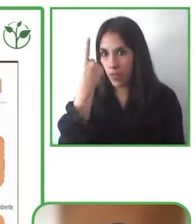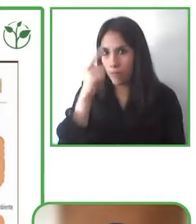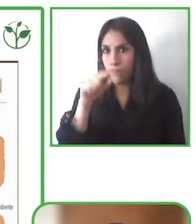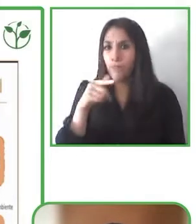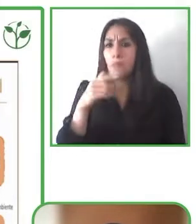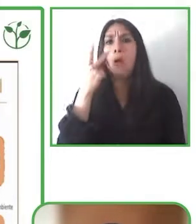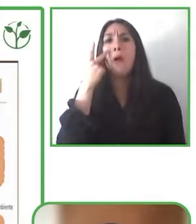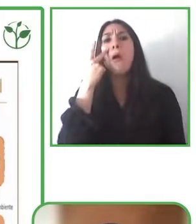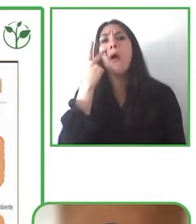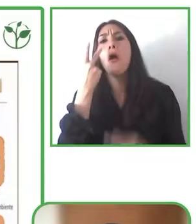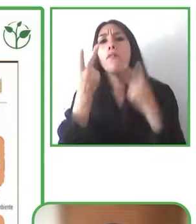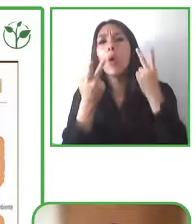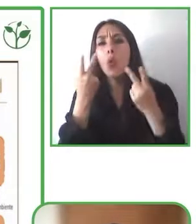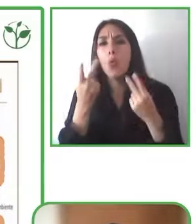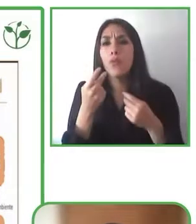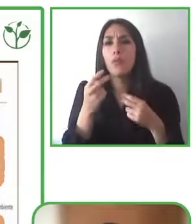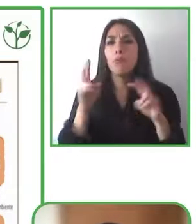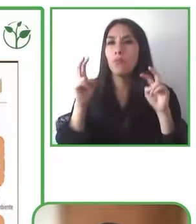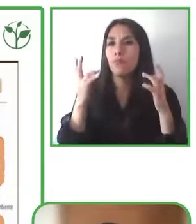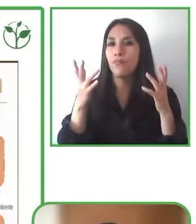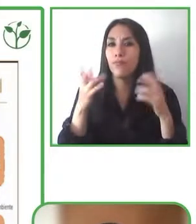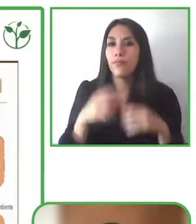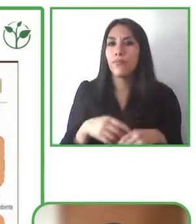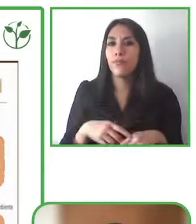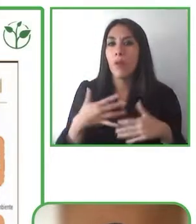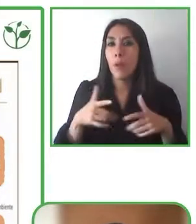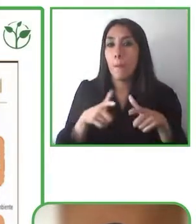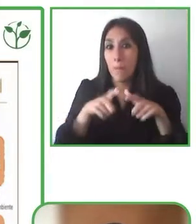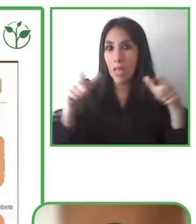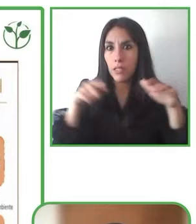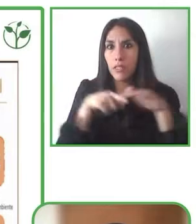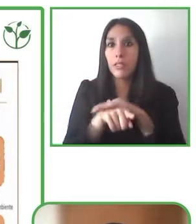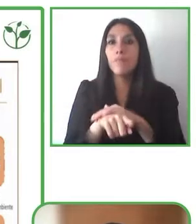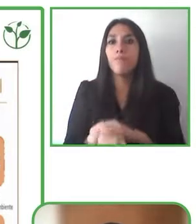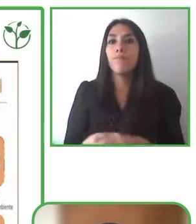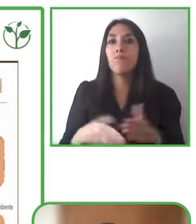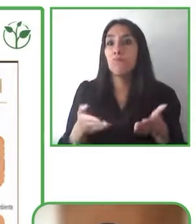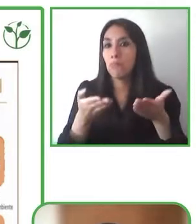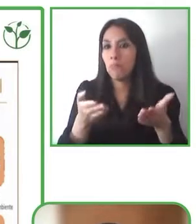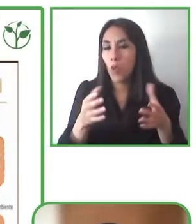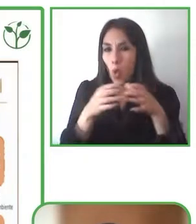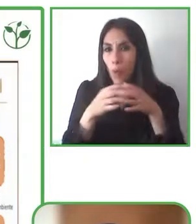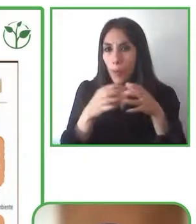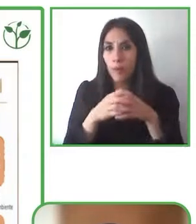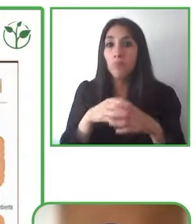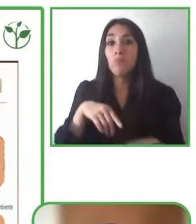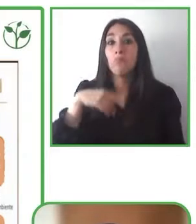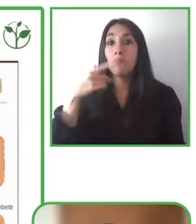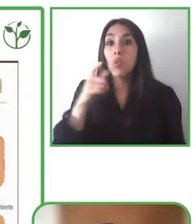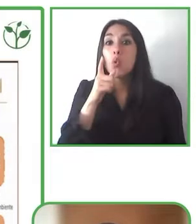a perspective of opening the access to certain groups that have a certain